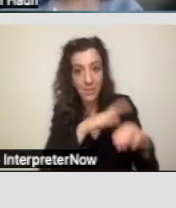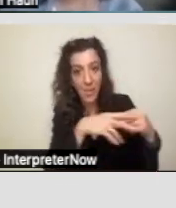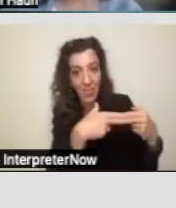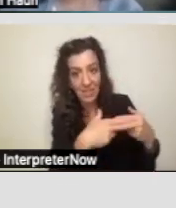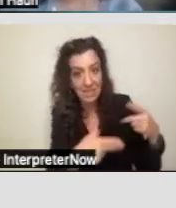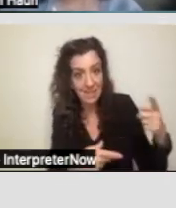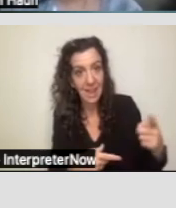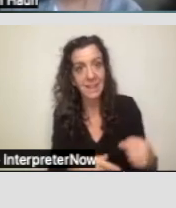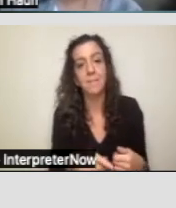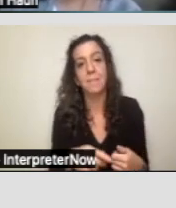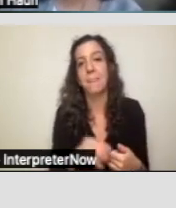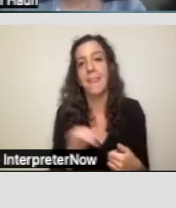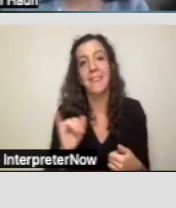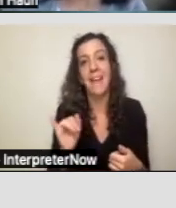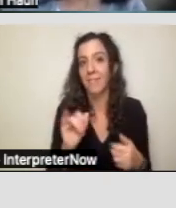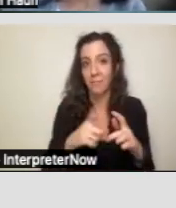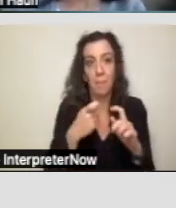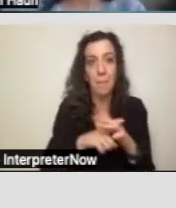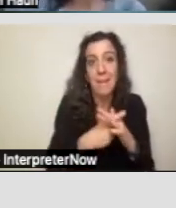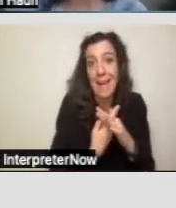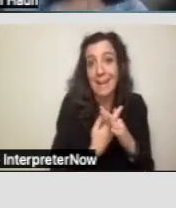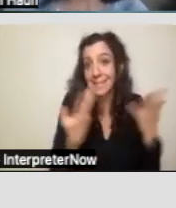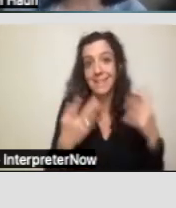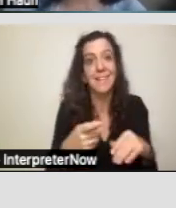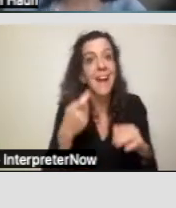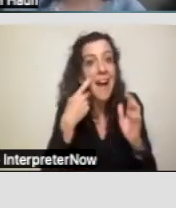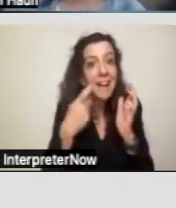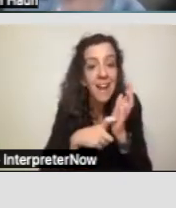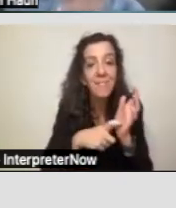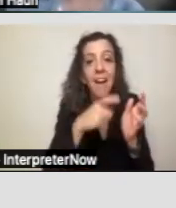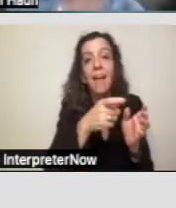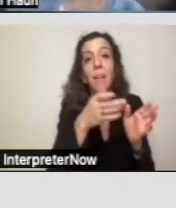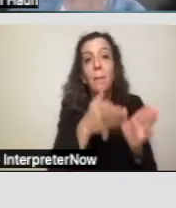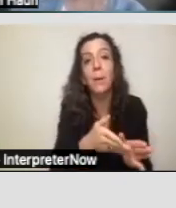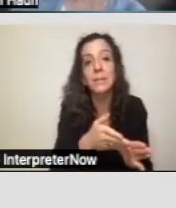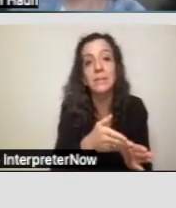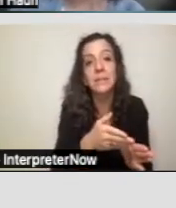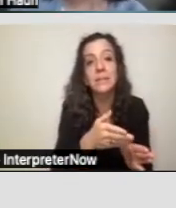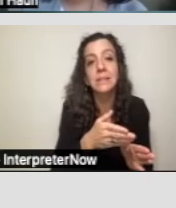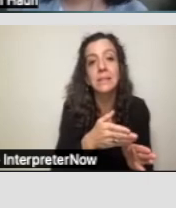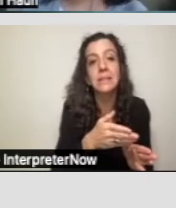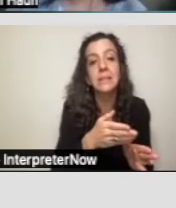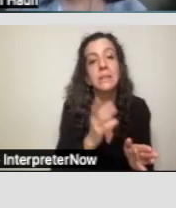Everything from the beginning, just identify, helping to identify and articulate the need